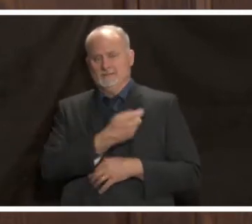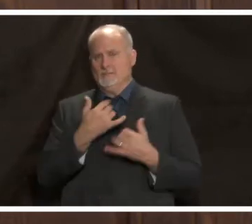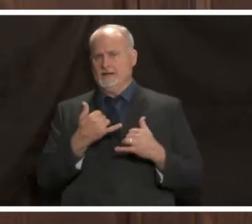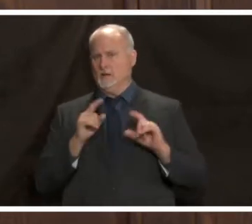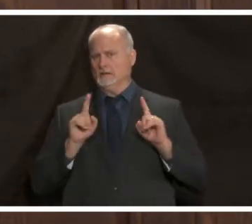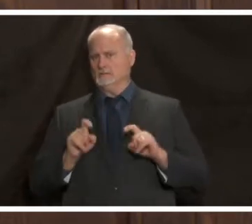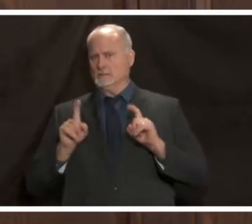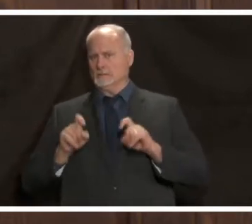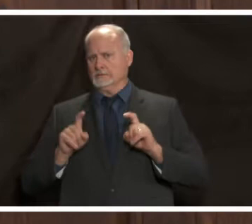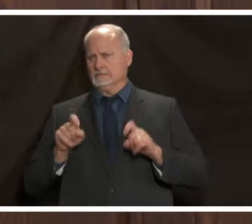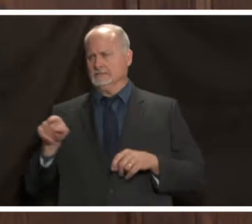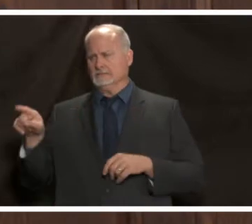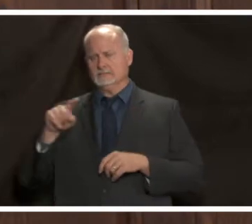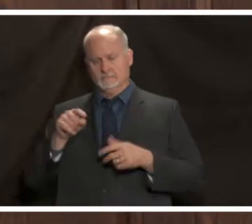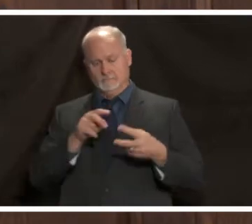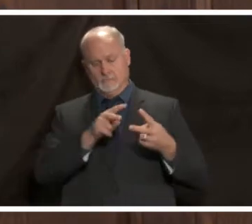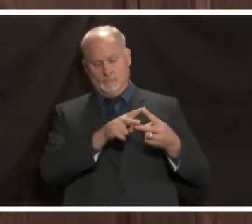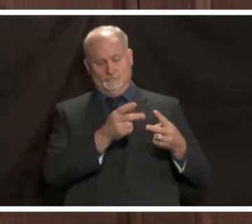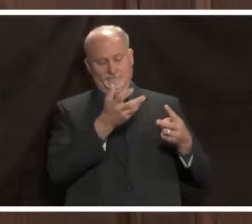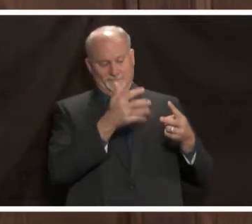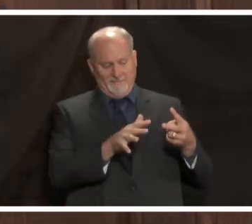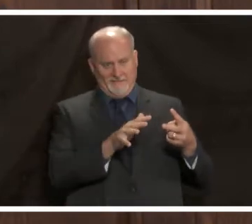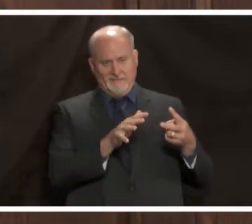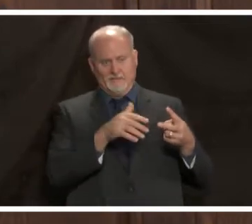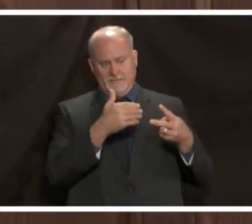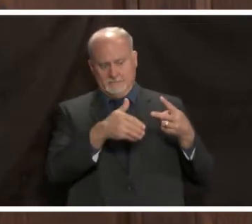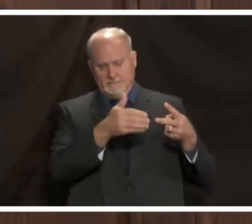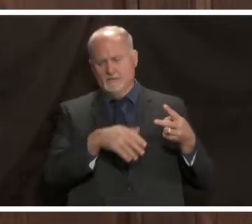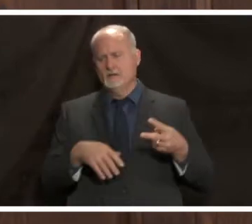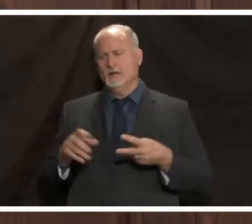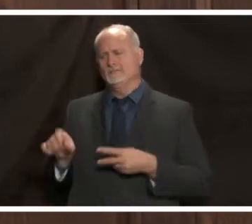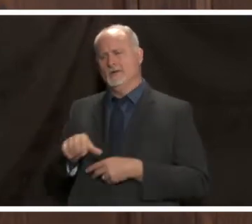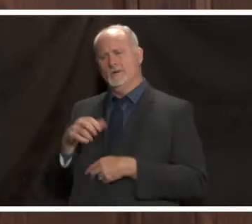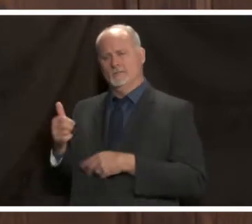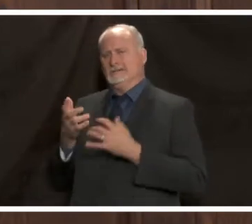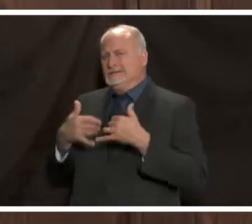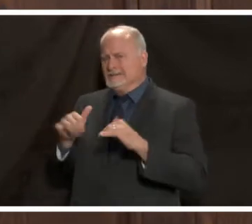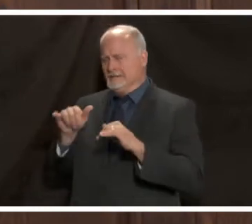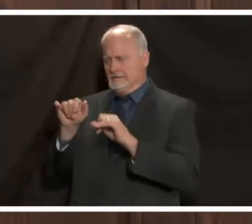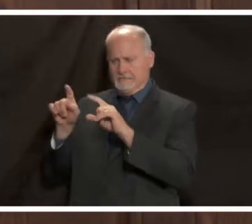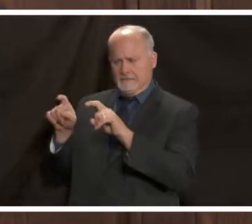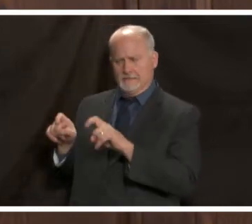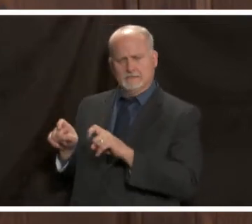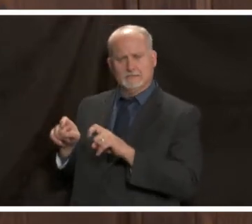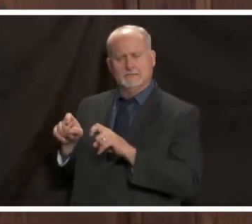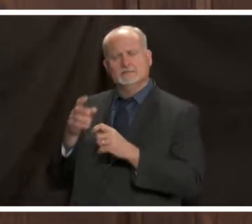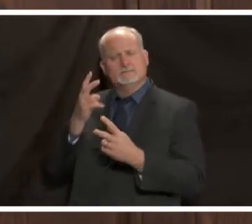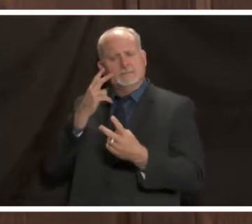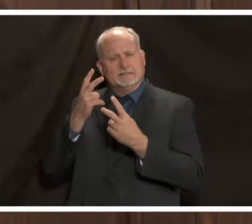hopefully have more available over the next few months but we just need the public to understand